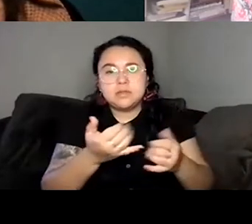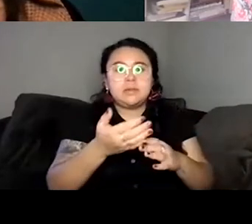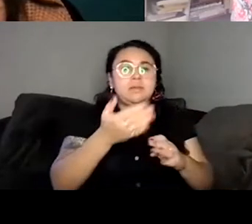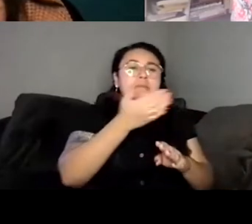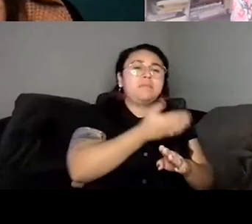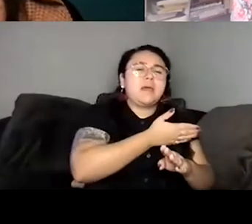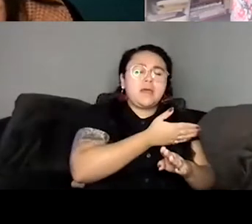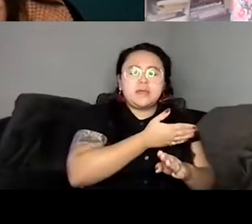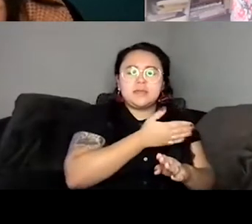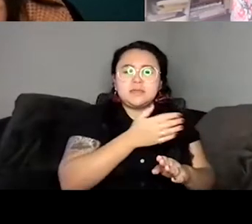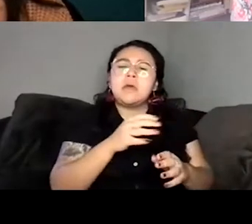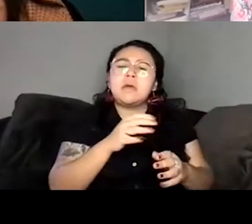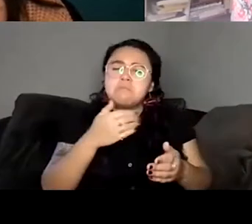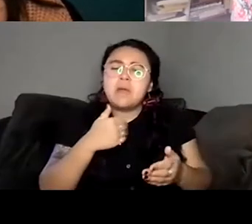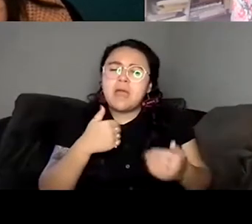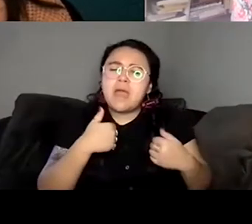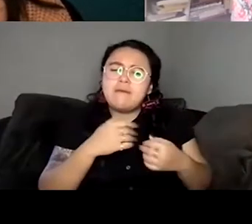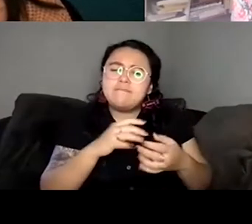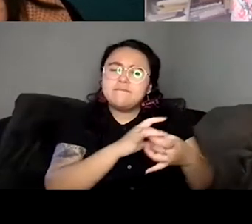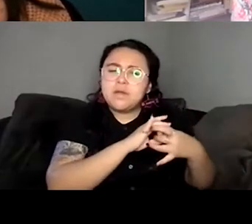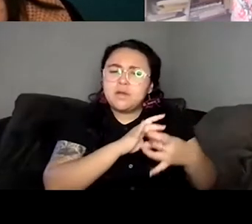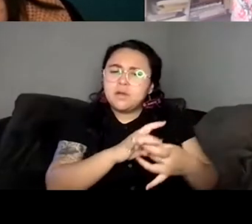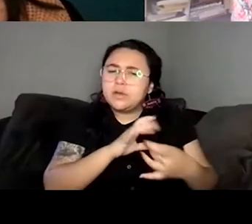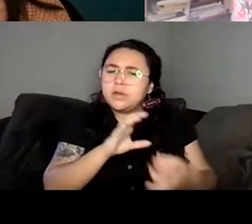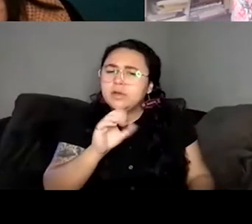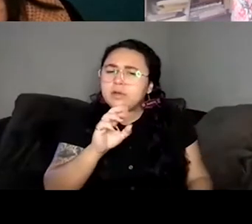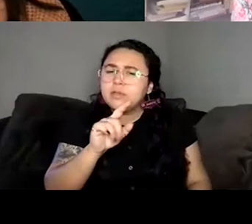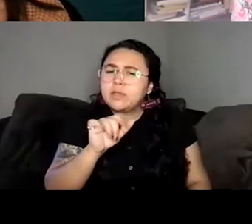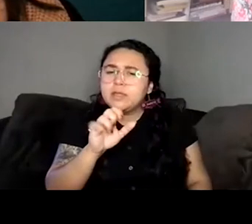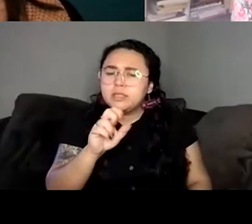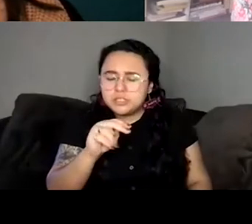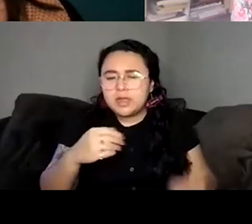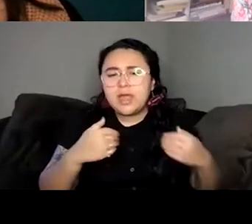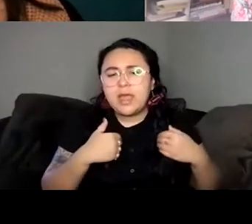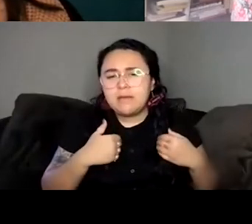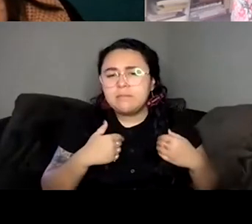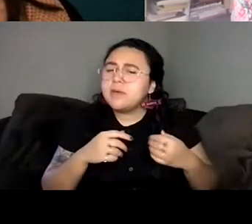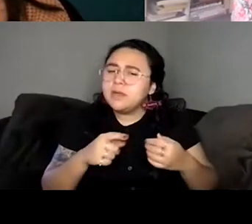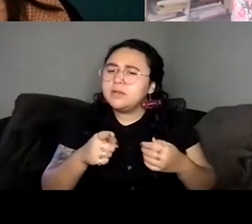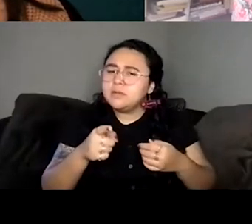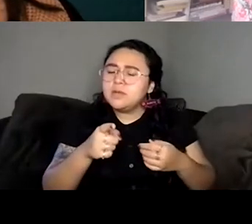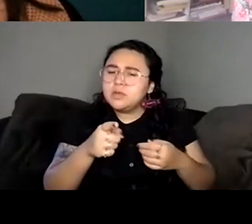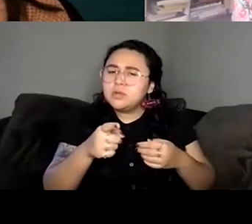be that correlation. I wanted it to be like the way you as a person can be doing something